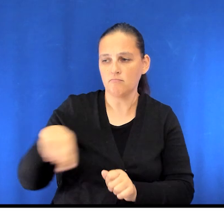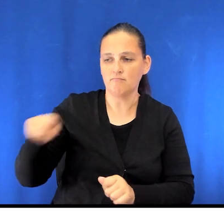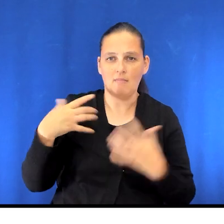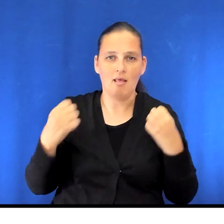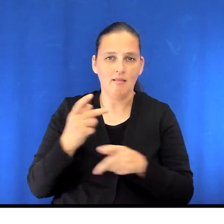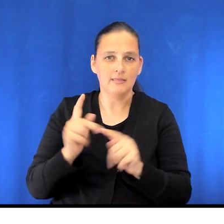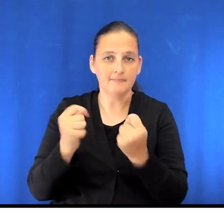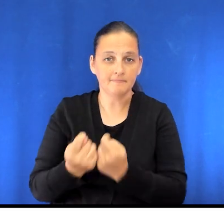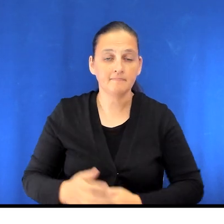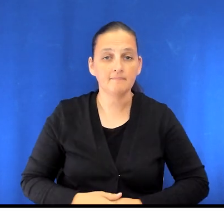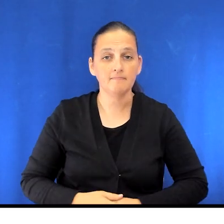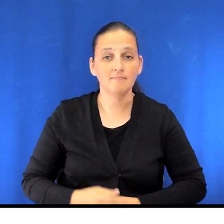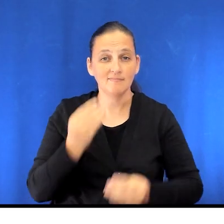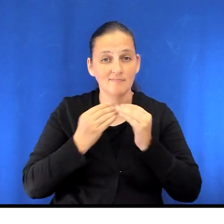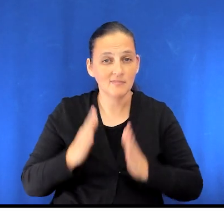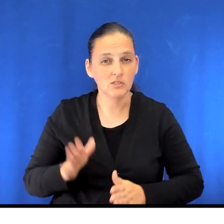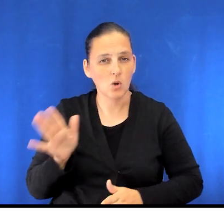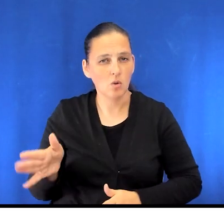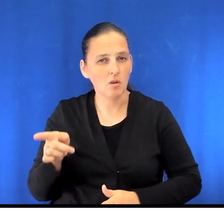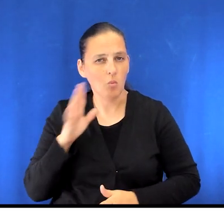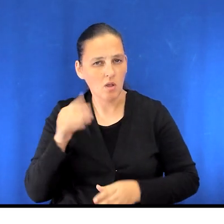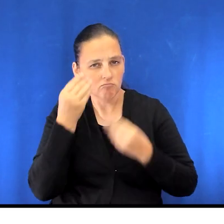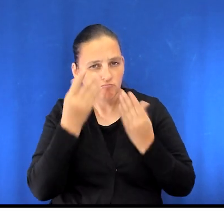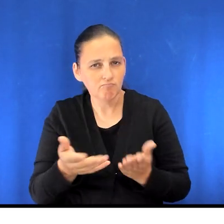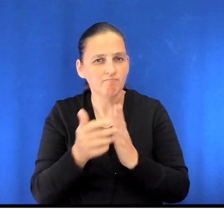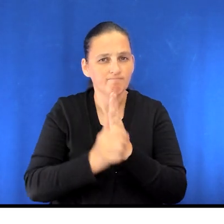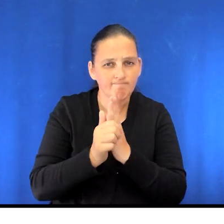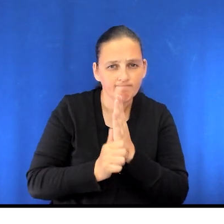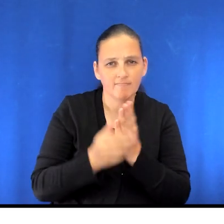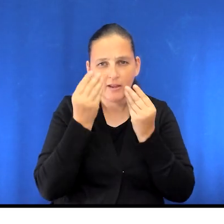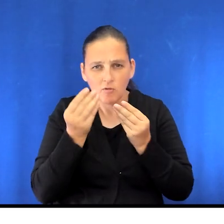Your dietitian will provide education and handouts if you need to go home on a new diet.